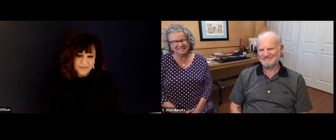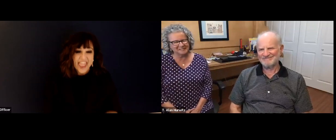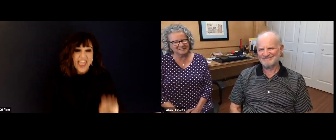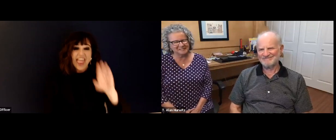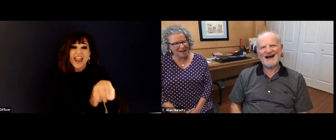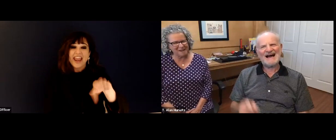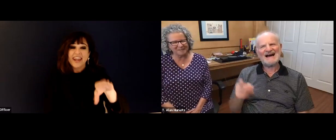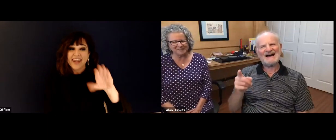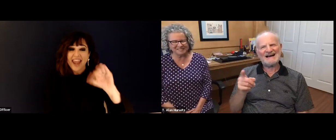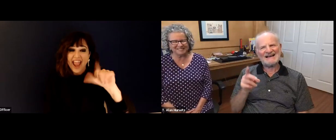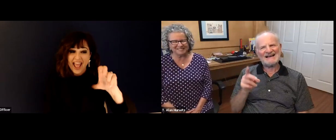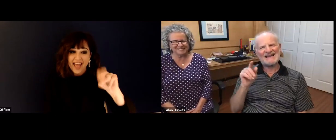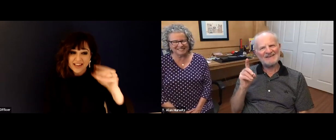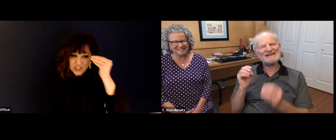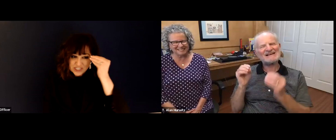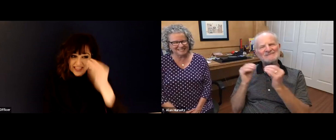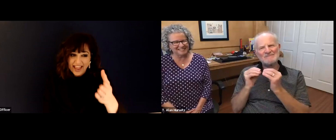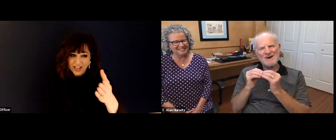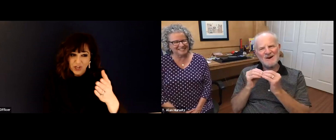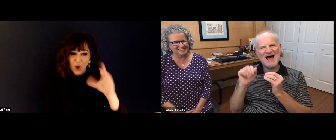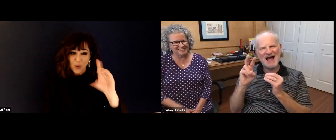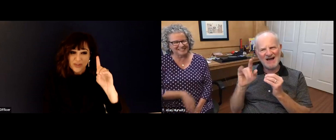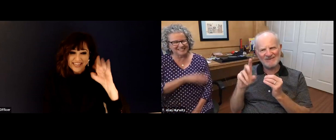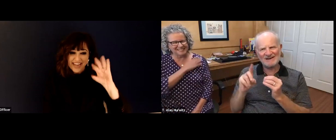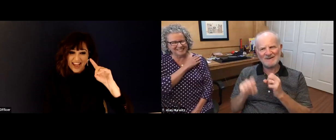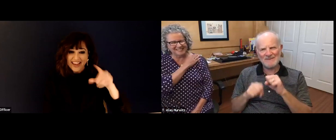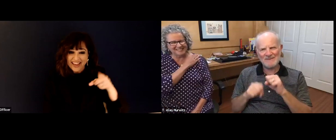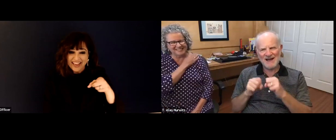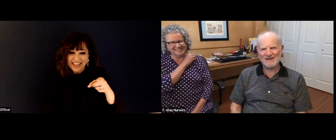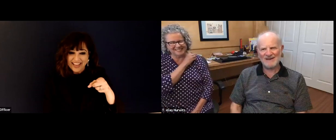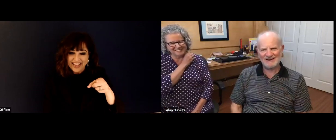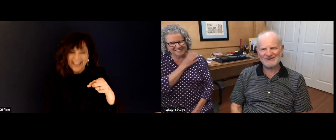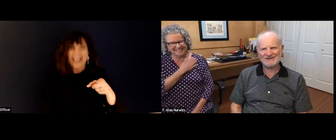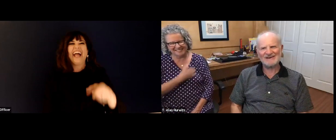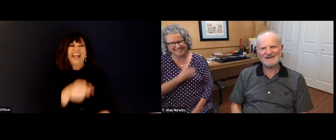you. And David is still you know, riding his bike just like